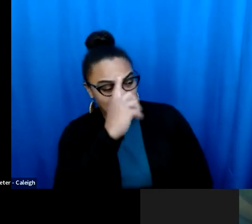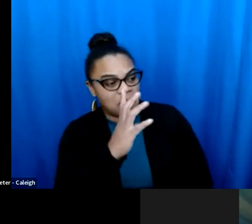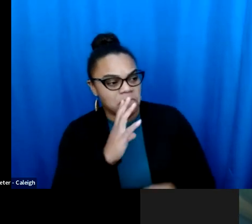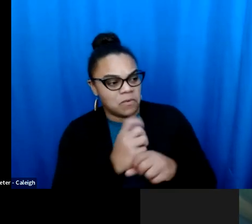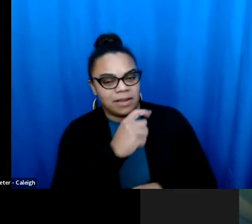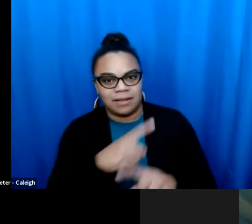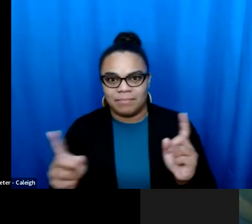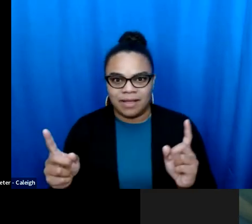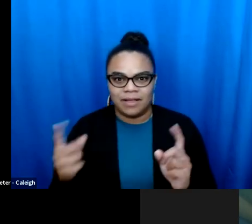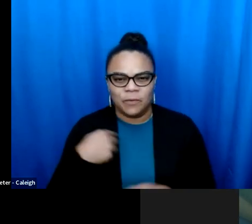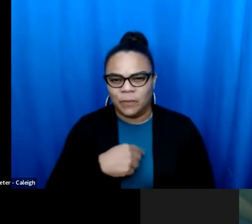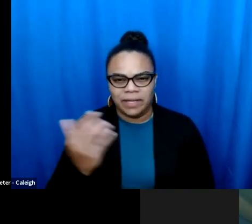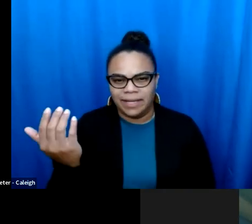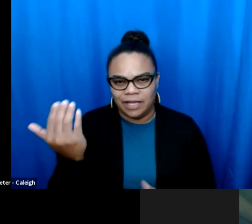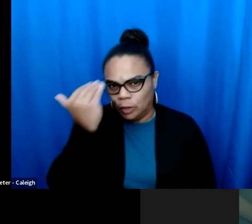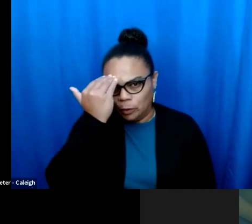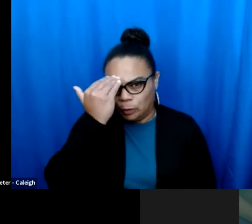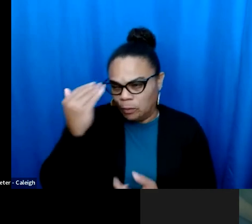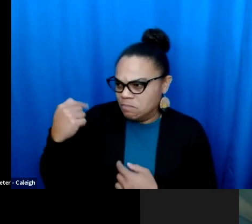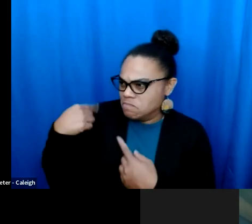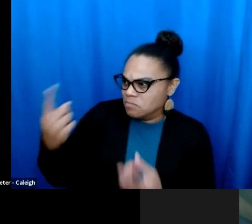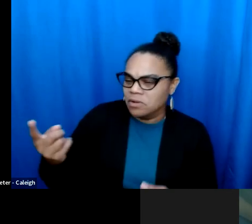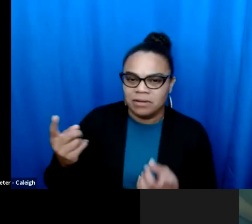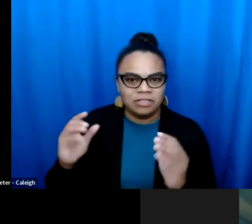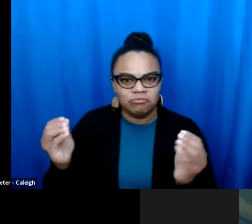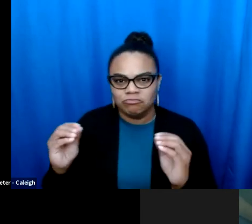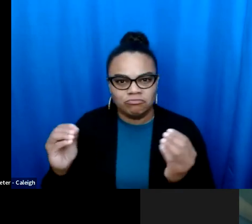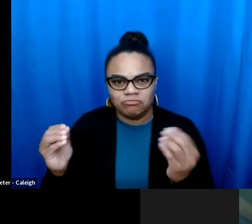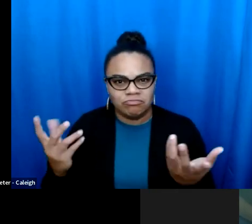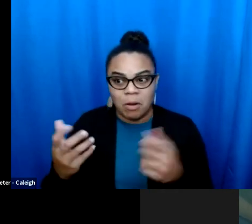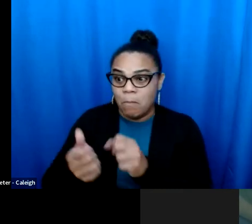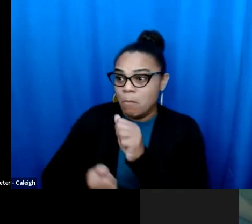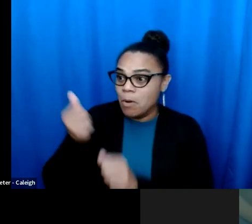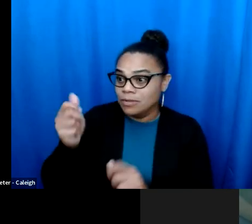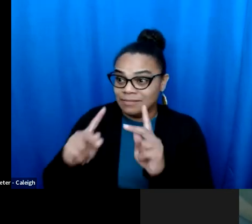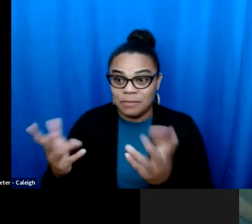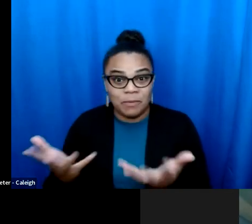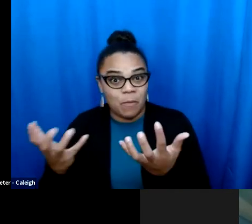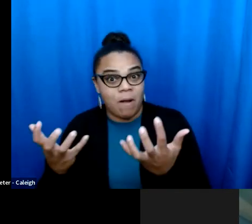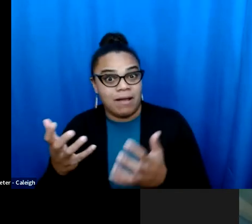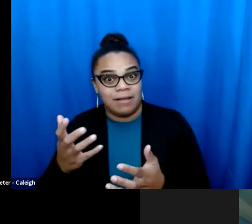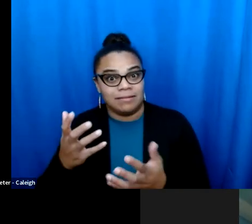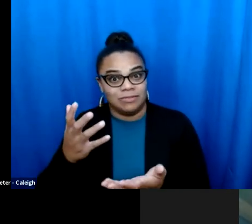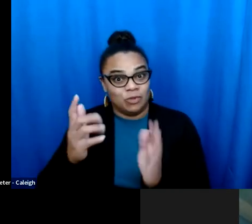although the extremists talked a lot, there was never a single day in Kansas history where a majority of